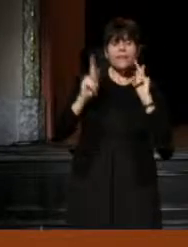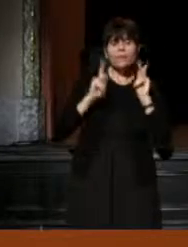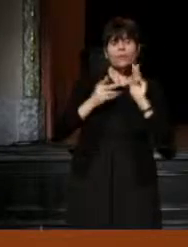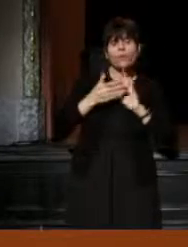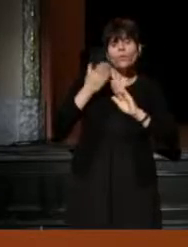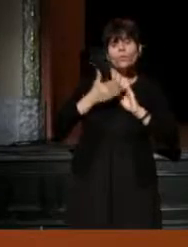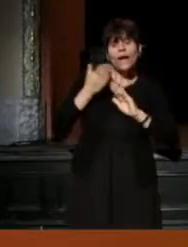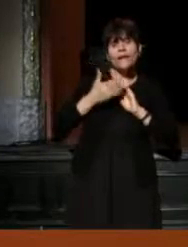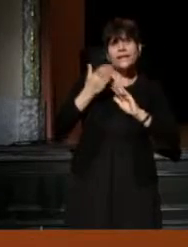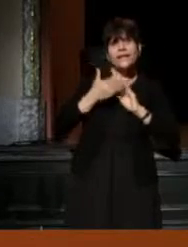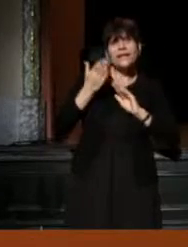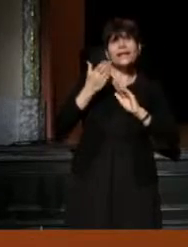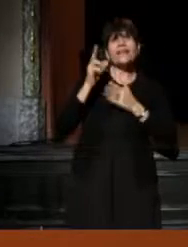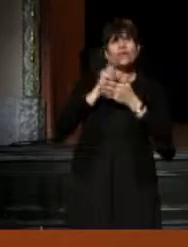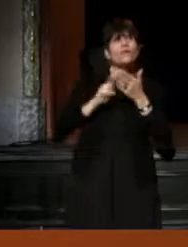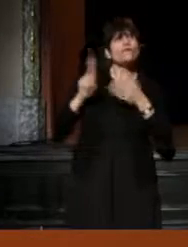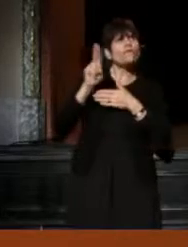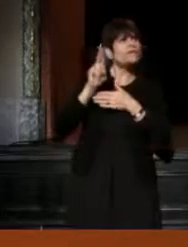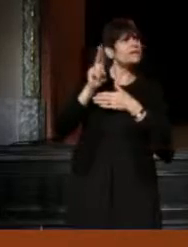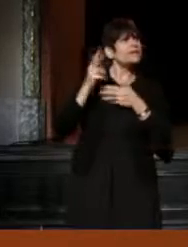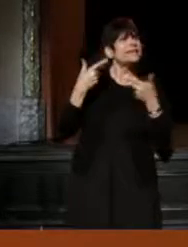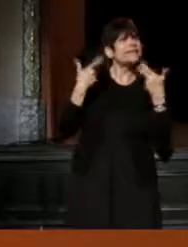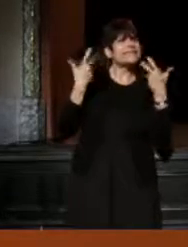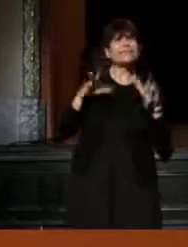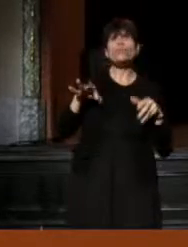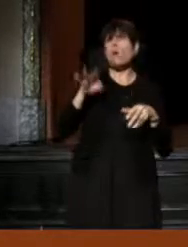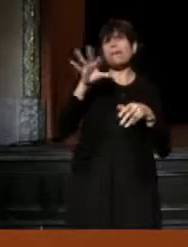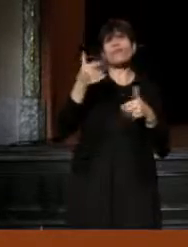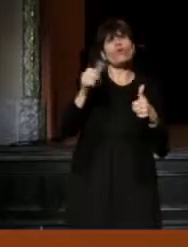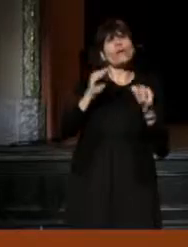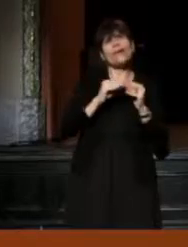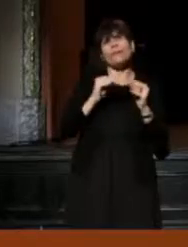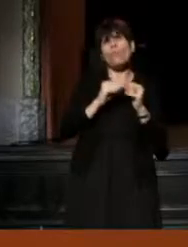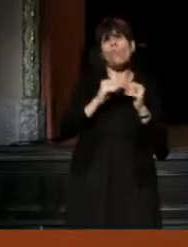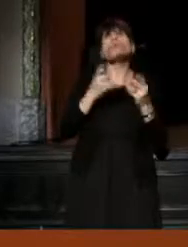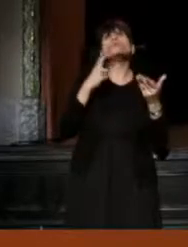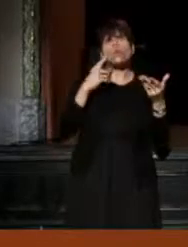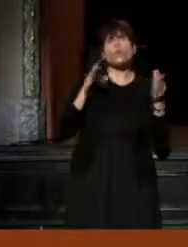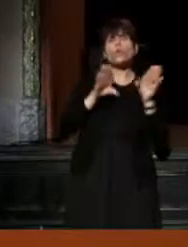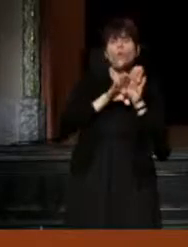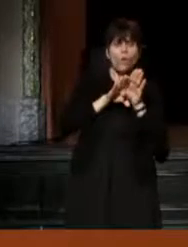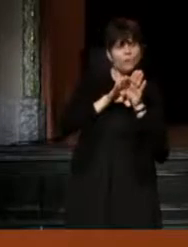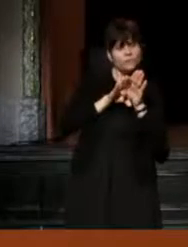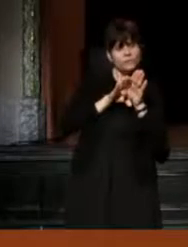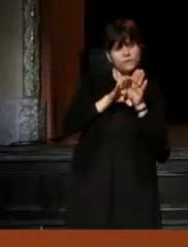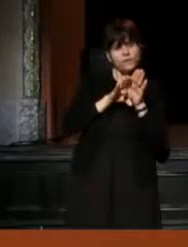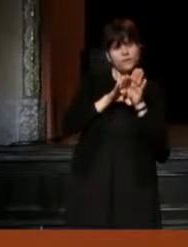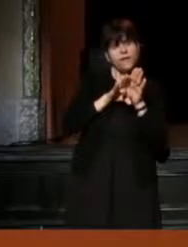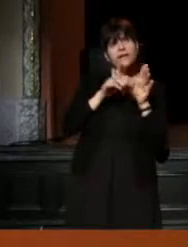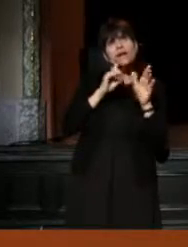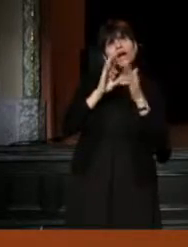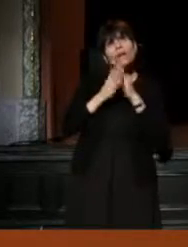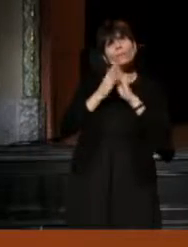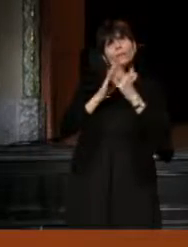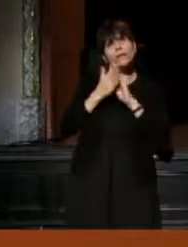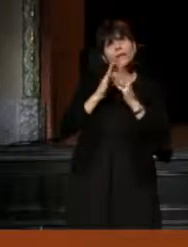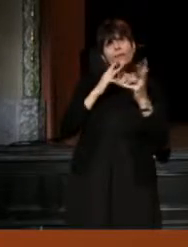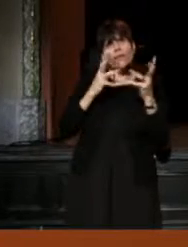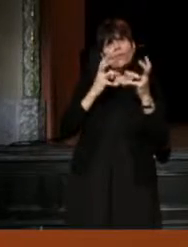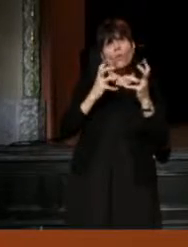was a University and didn't want to pay for it anymore, so it was going to close so there was a community that wanted to keep it open